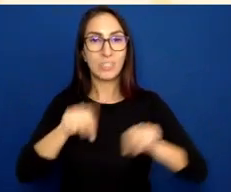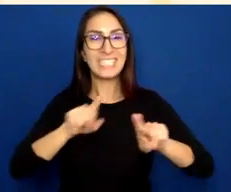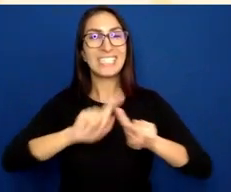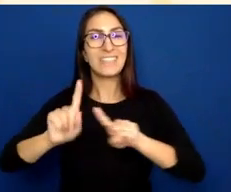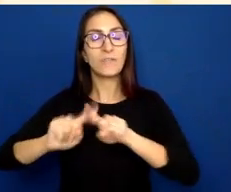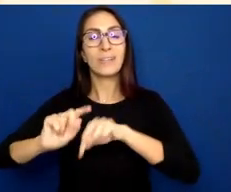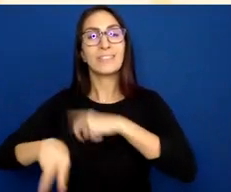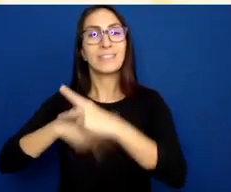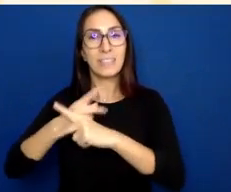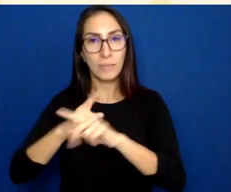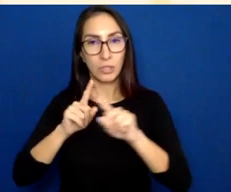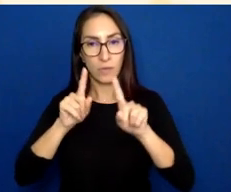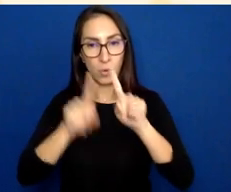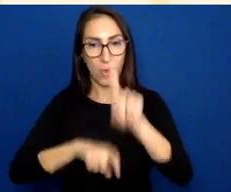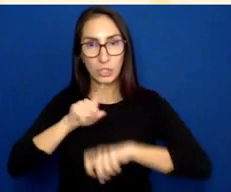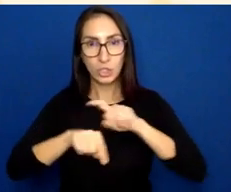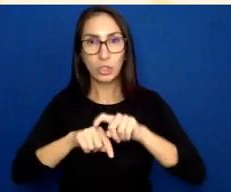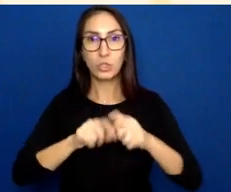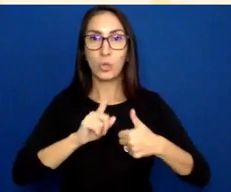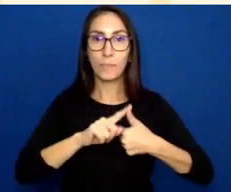So true or false, multiple choice, fill in the blank.